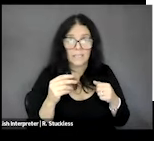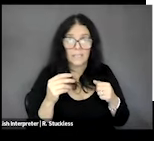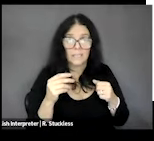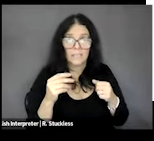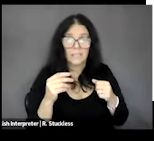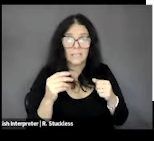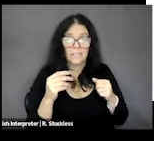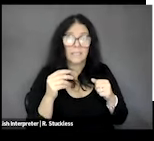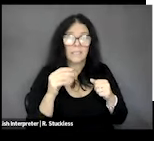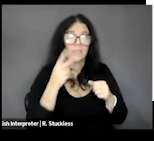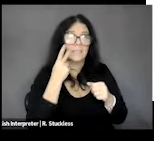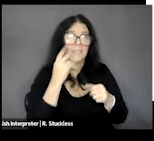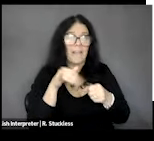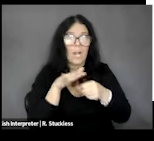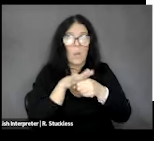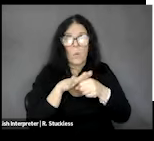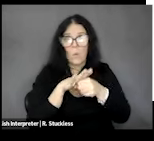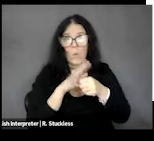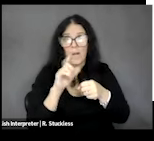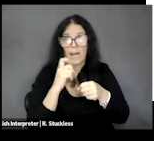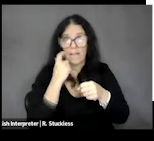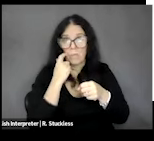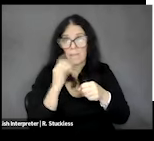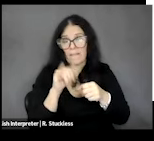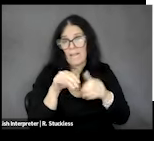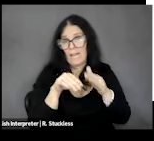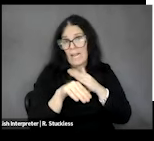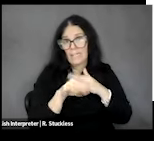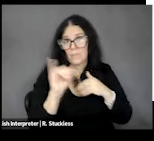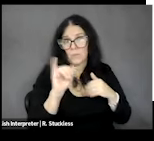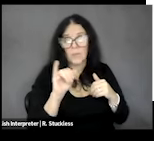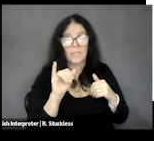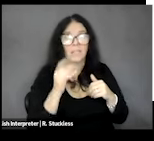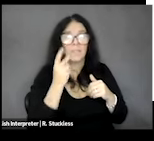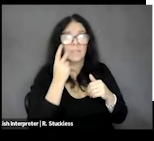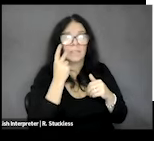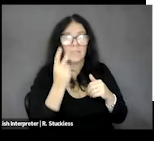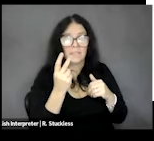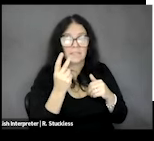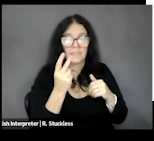impact food access as well because that they can play a huge role - not just our federal